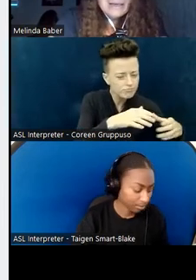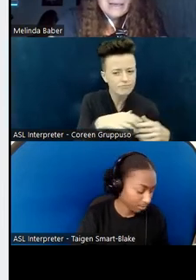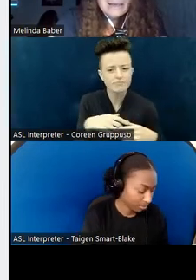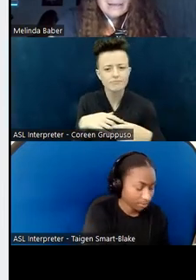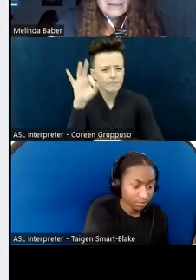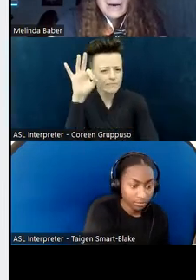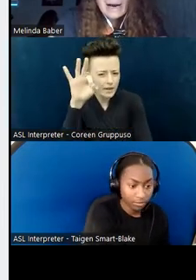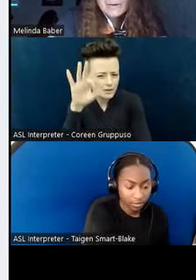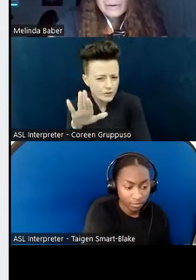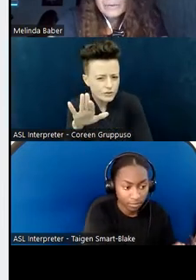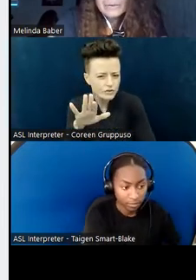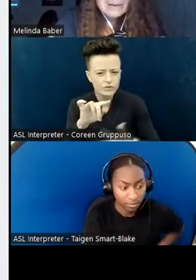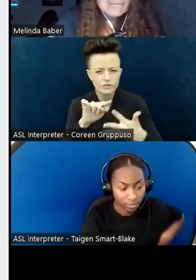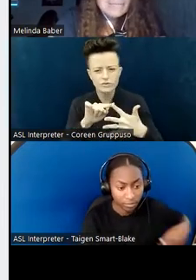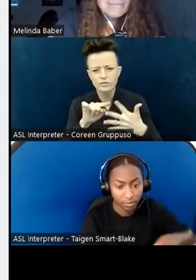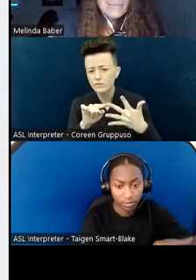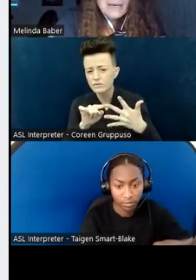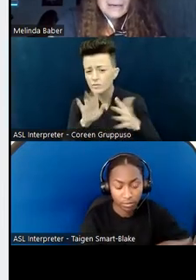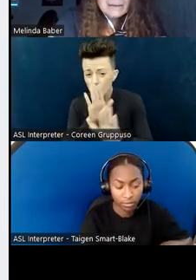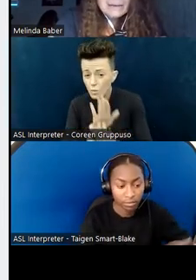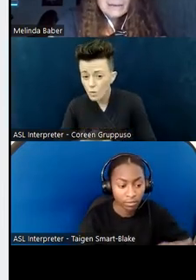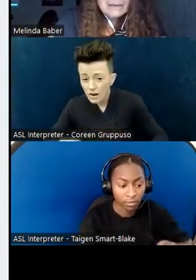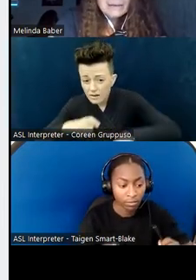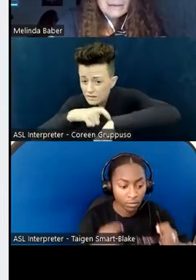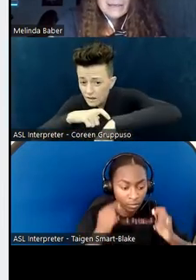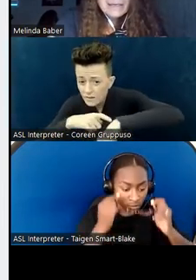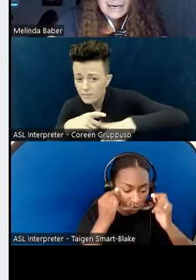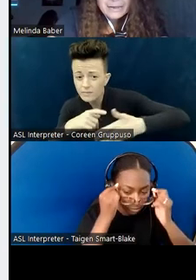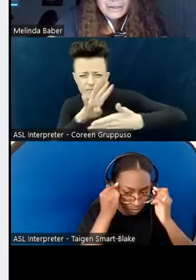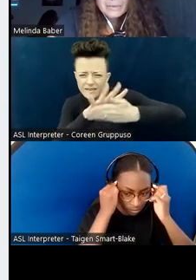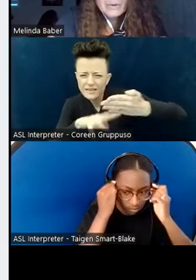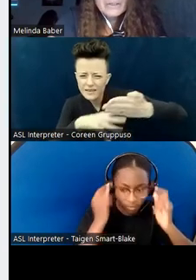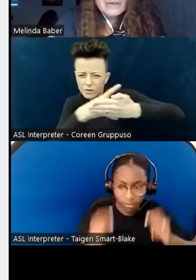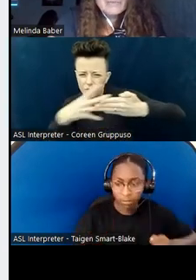to how you engage in worship,